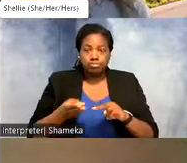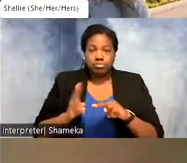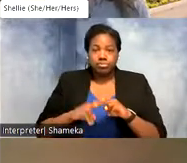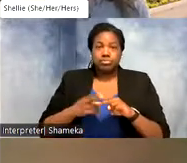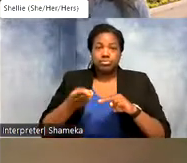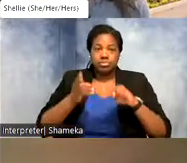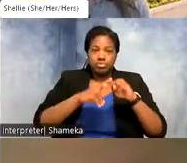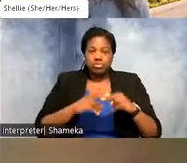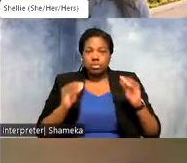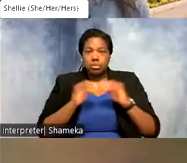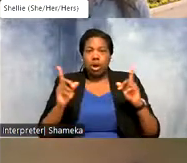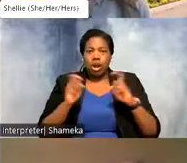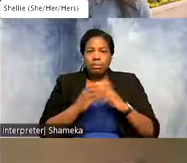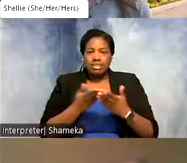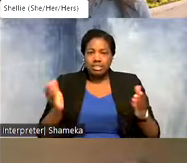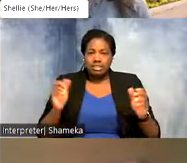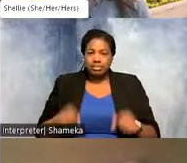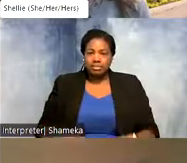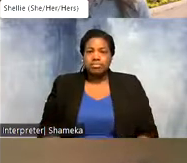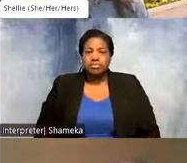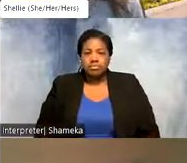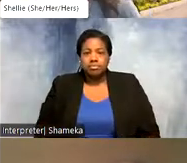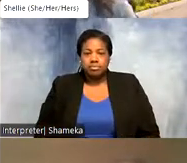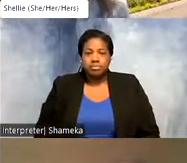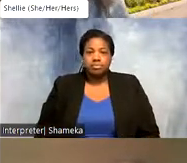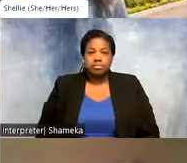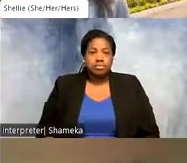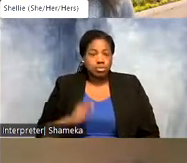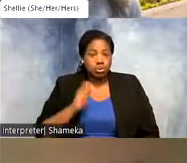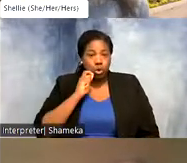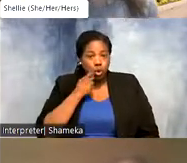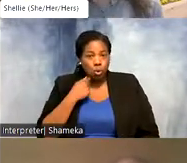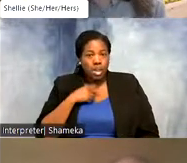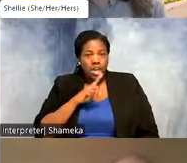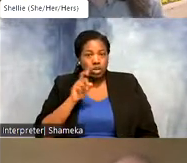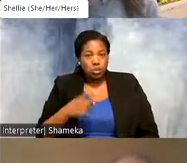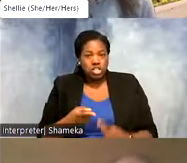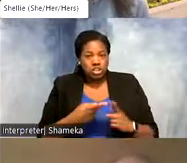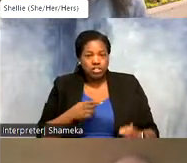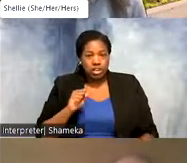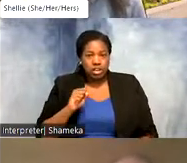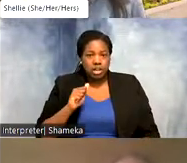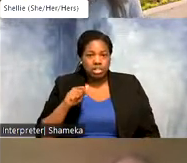Shellie: That's so cool and we had a question and comment from um Safiya and Adam in the chat